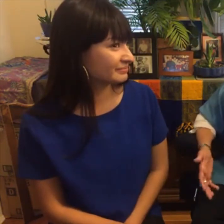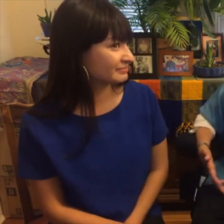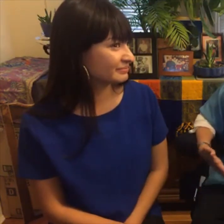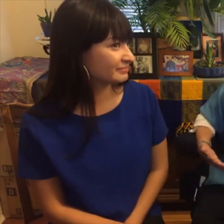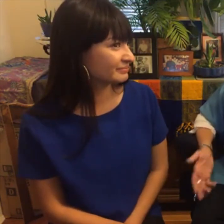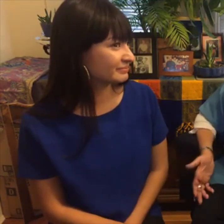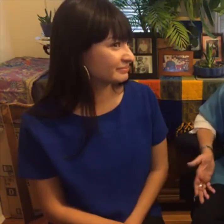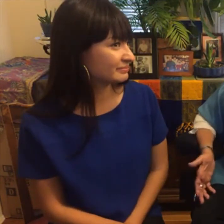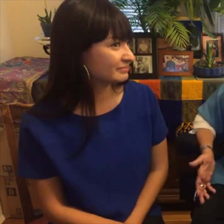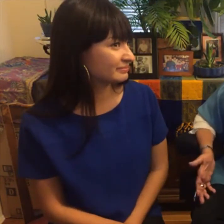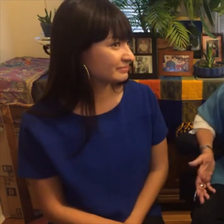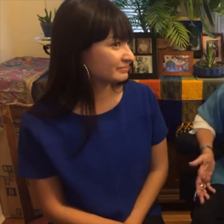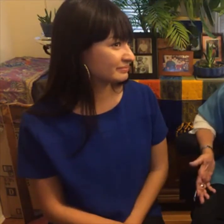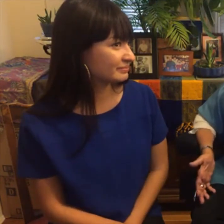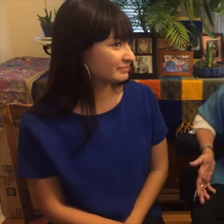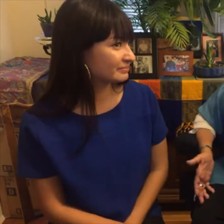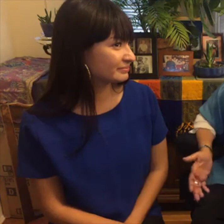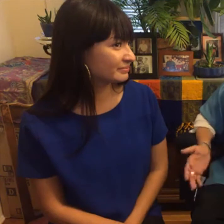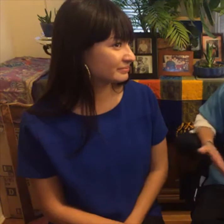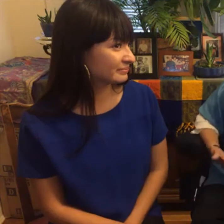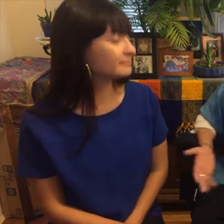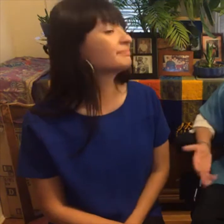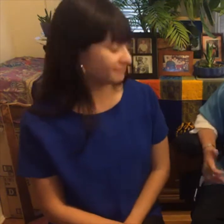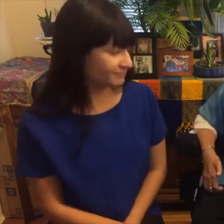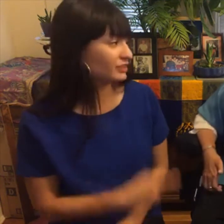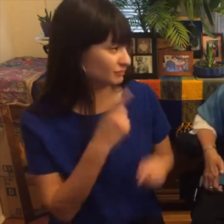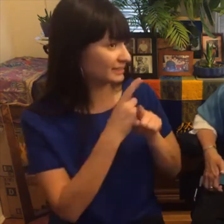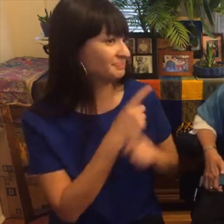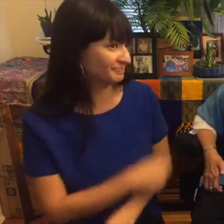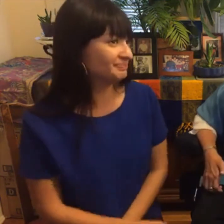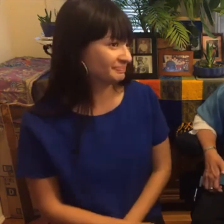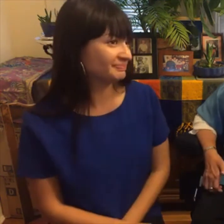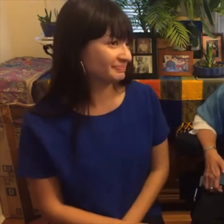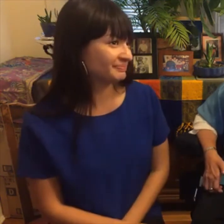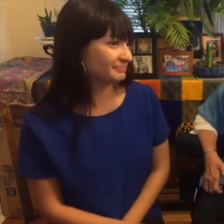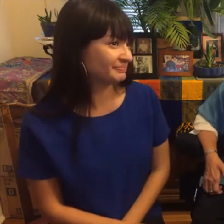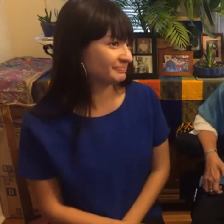when you need that person is important also having appropriate technology so Leah